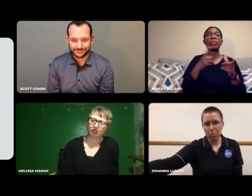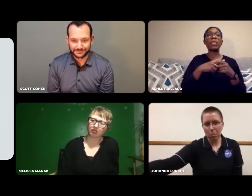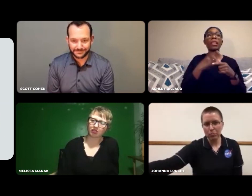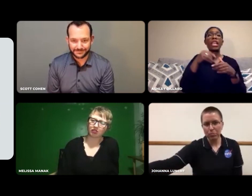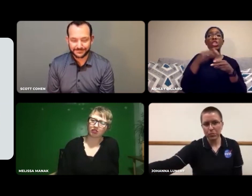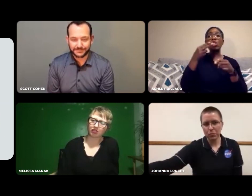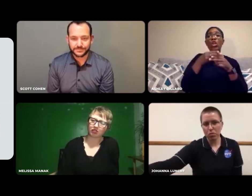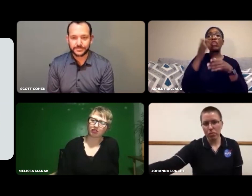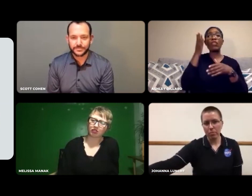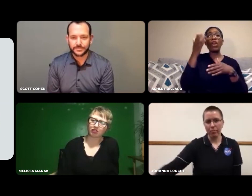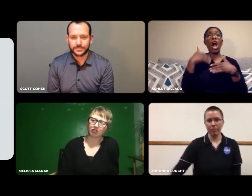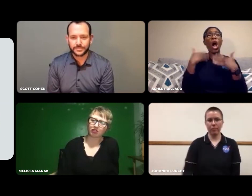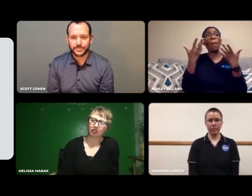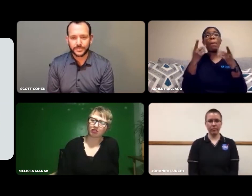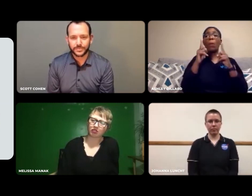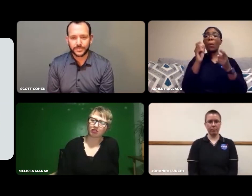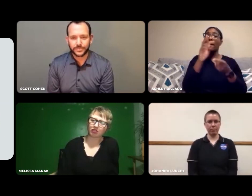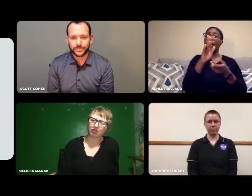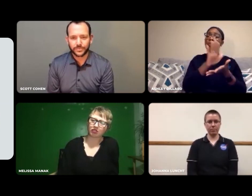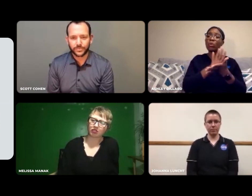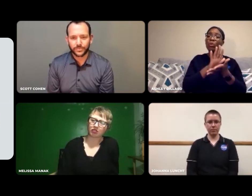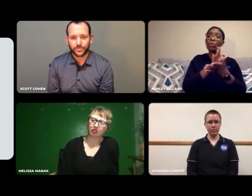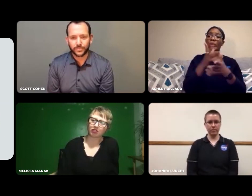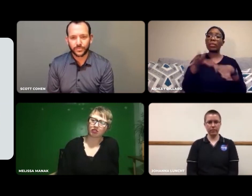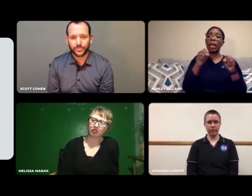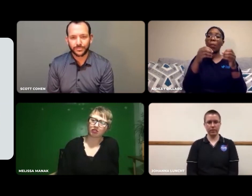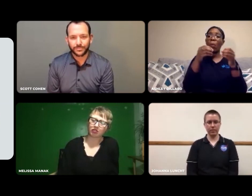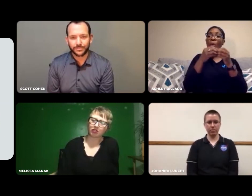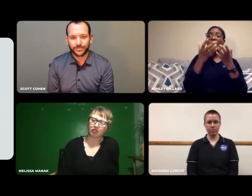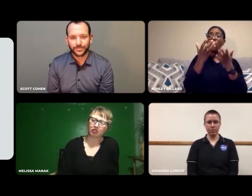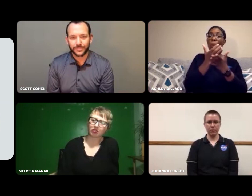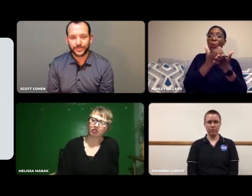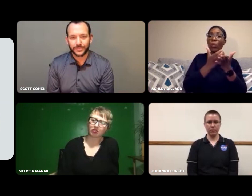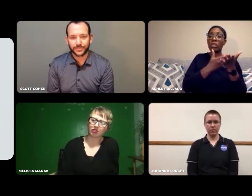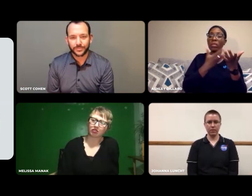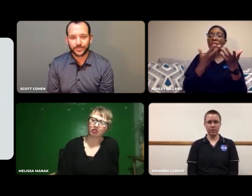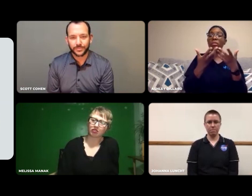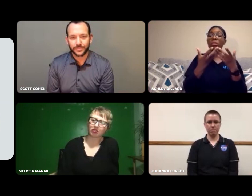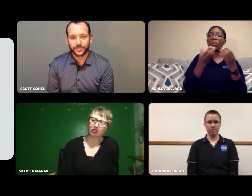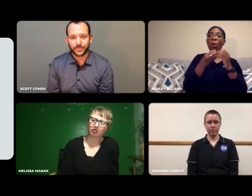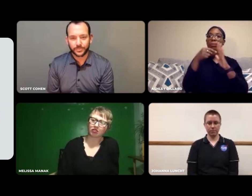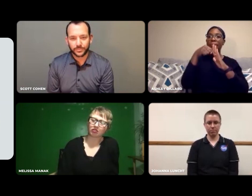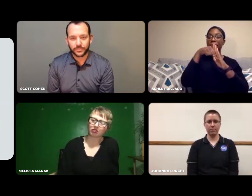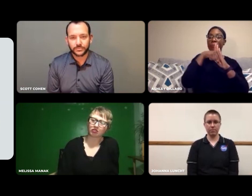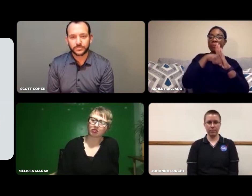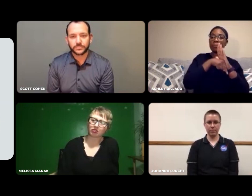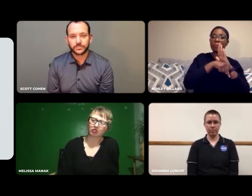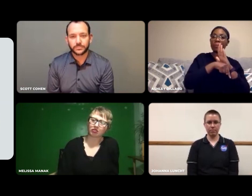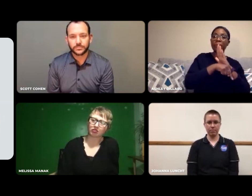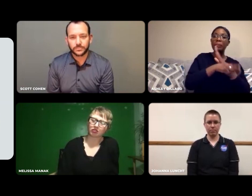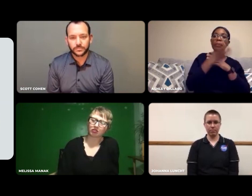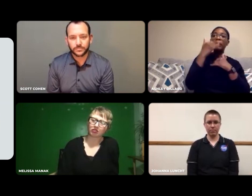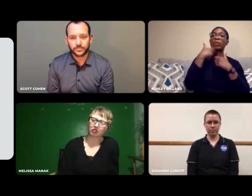But, in the short-term, I'd like to go back to school and take more courses more in depth.